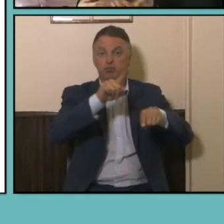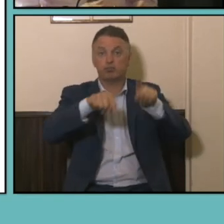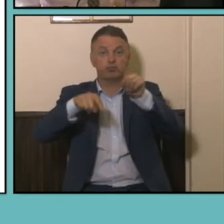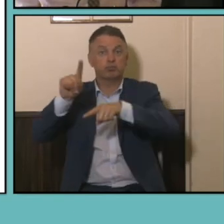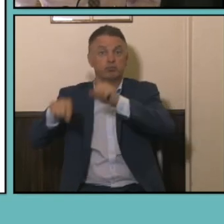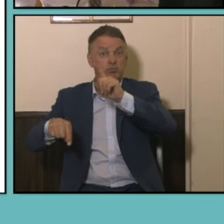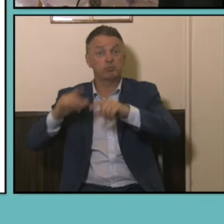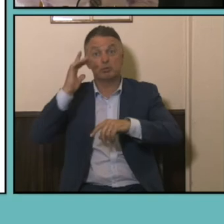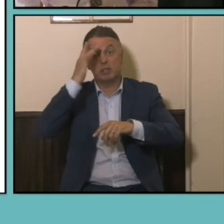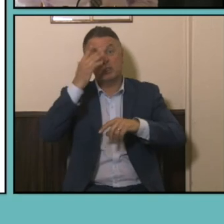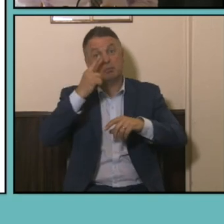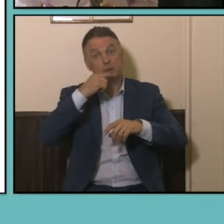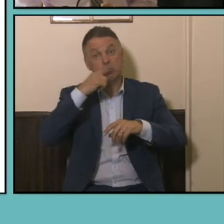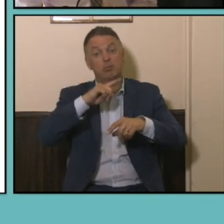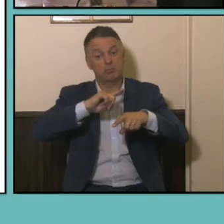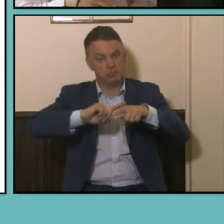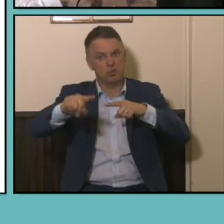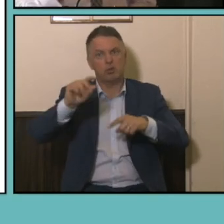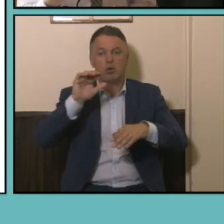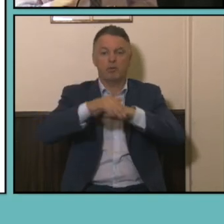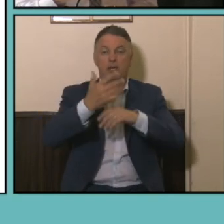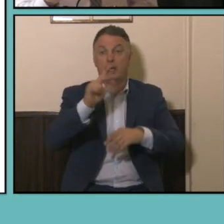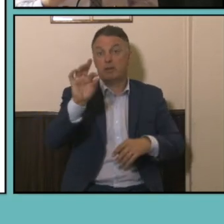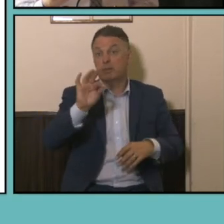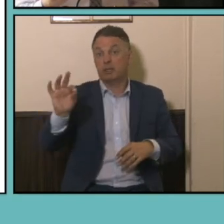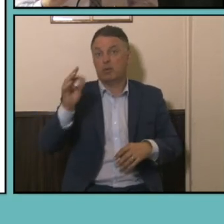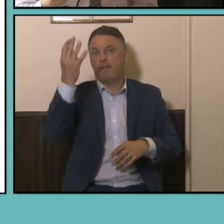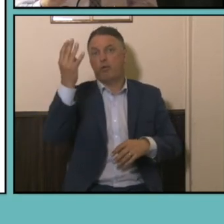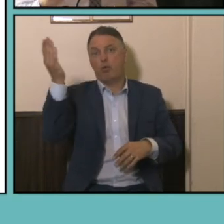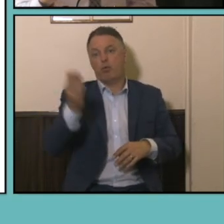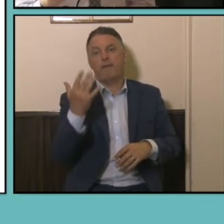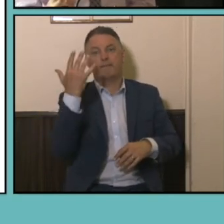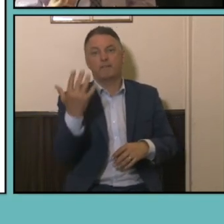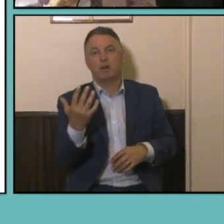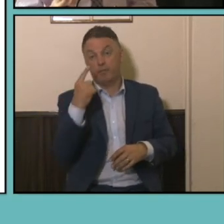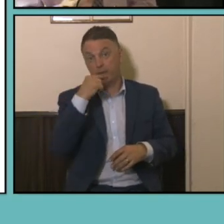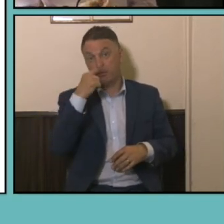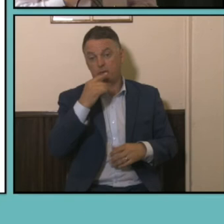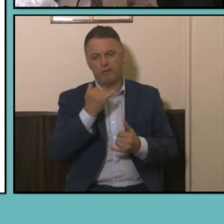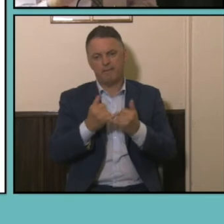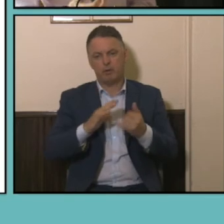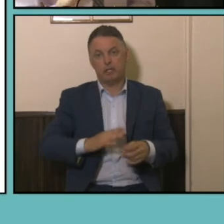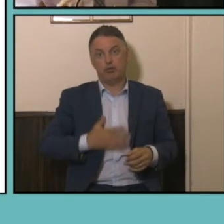remarkable and and quite a remarkable snapshot of you know you think back to